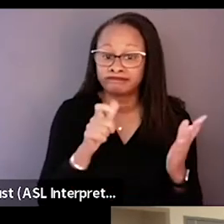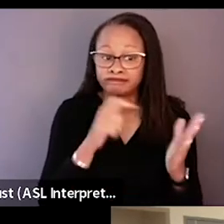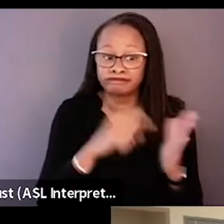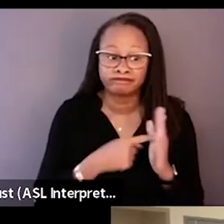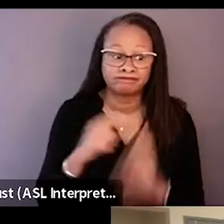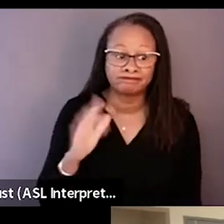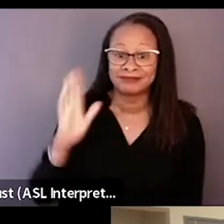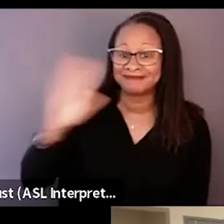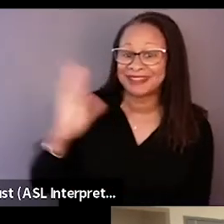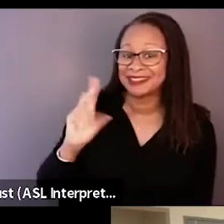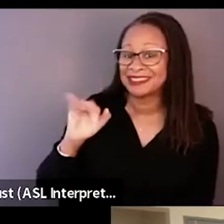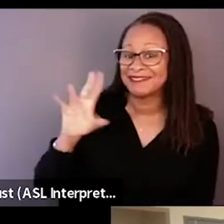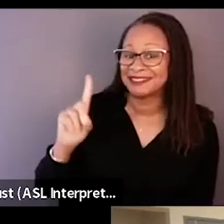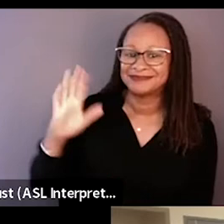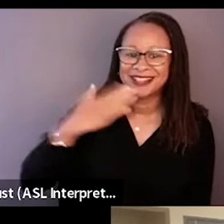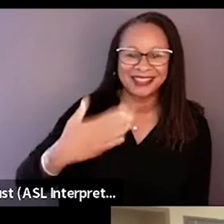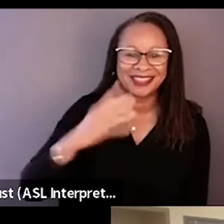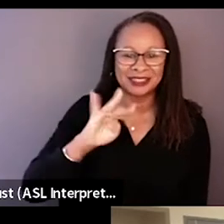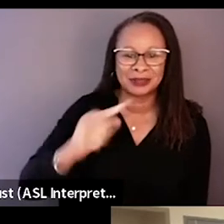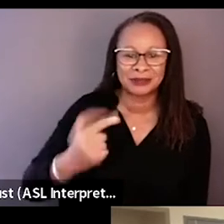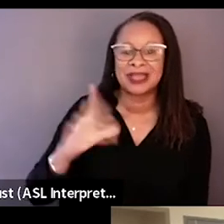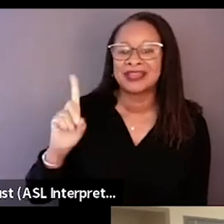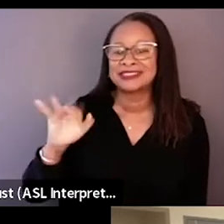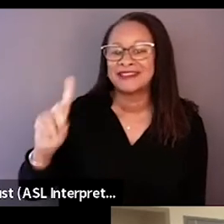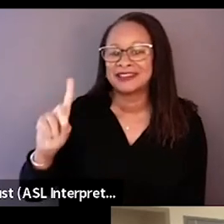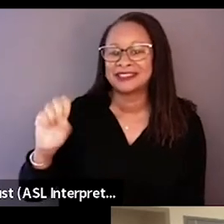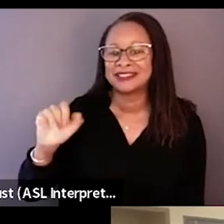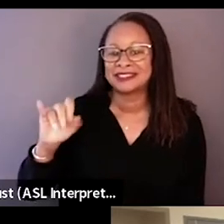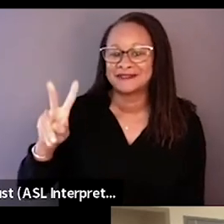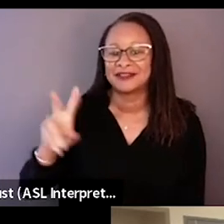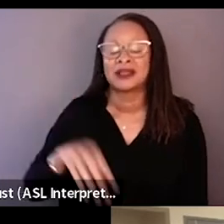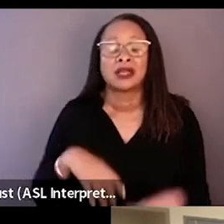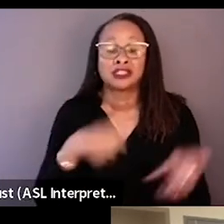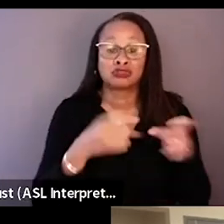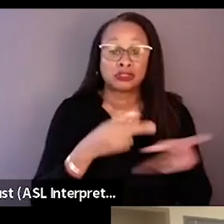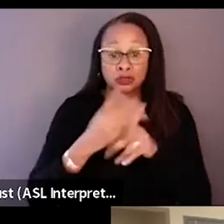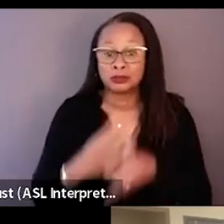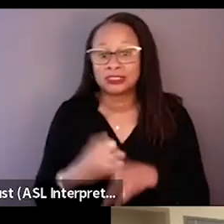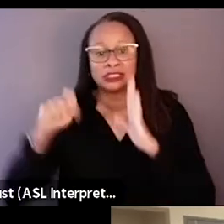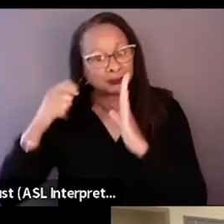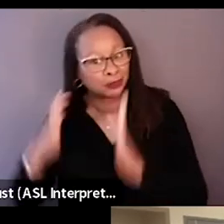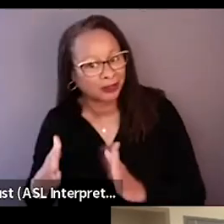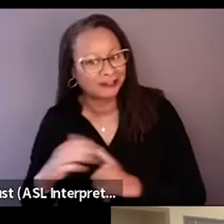Thanks, Bing. My name is David Siev. I am the director, producer, cinematographer of the film,